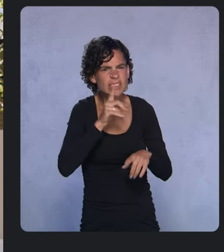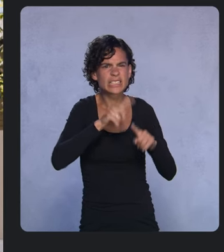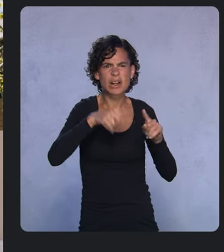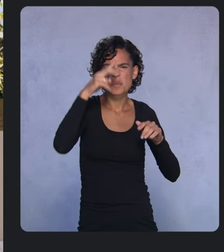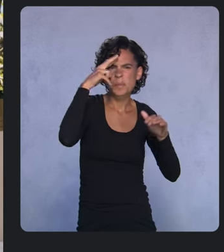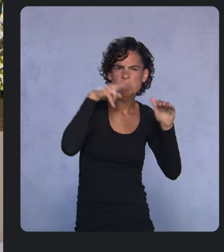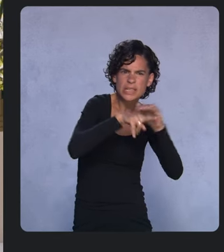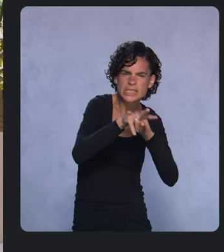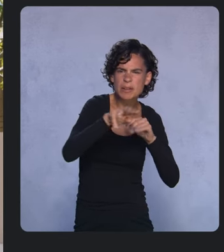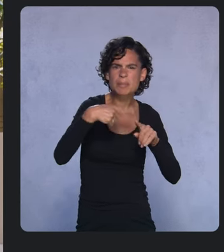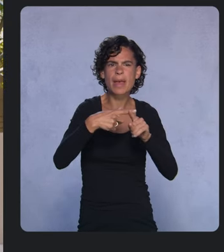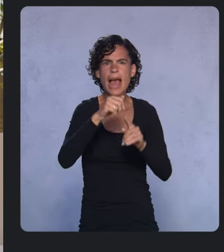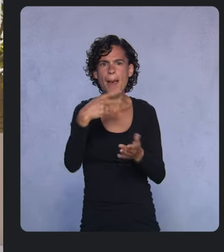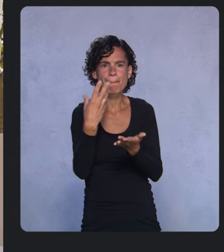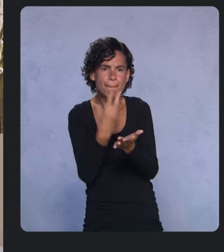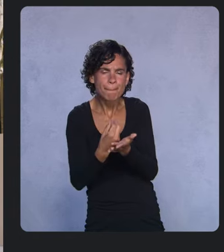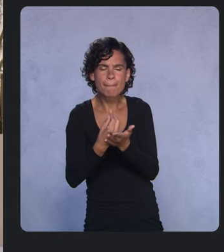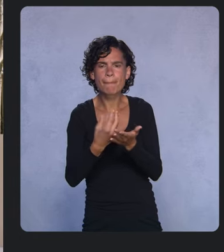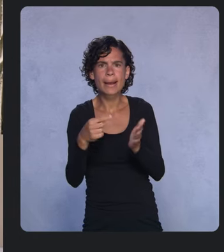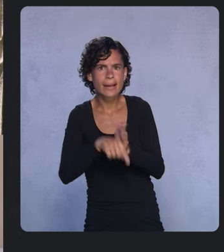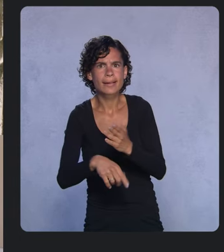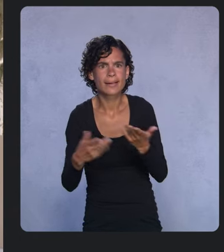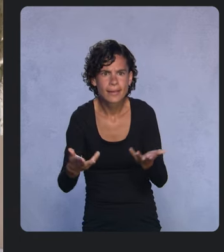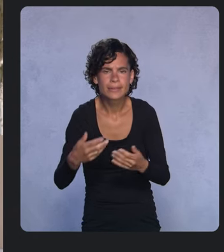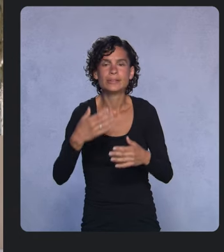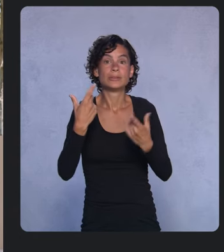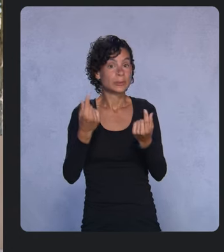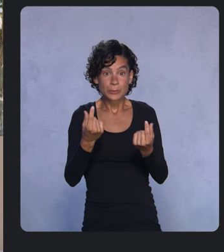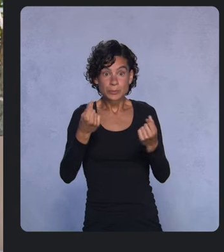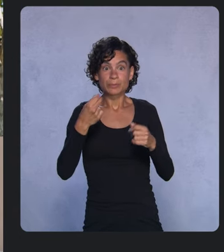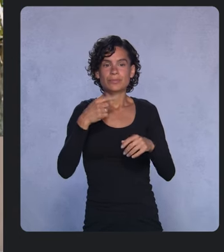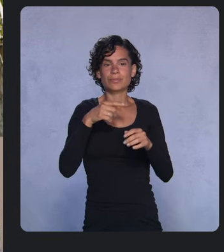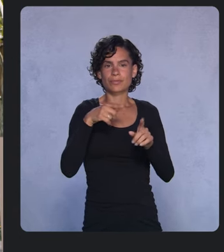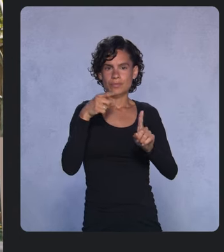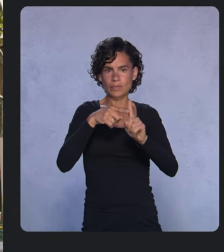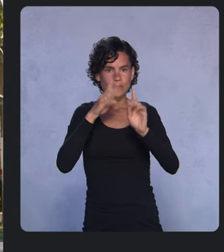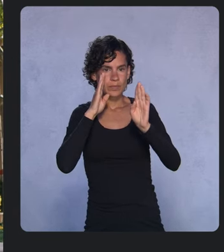To help, two areas we focused on are standby buckets and foreground services.